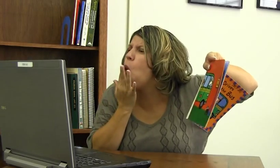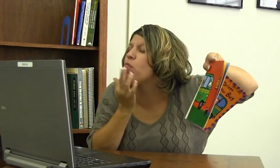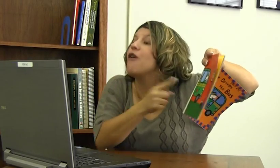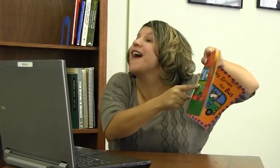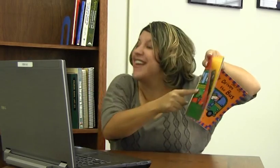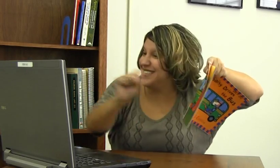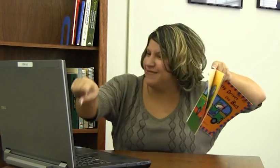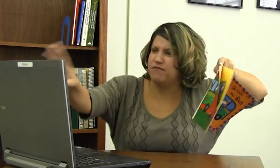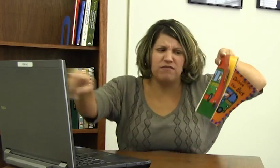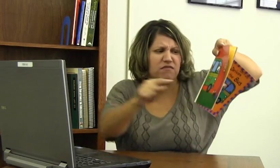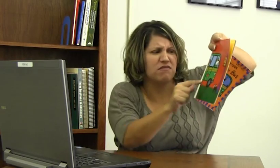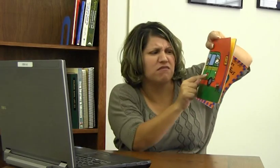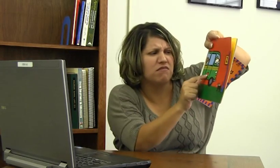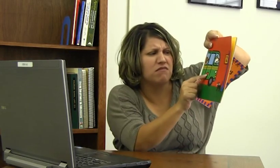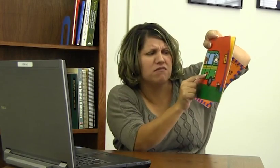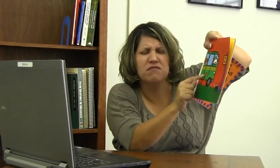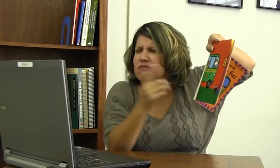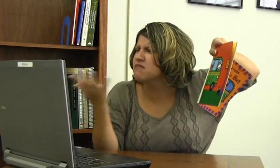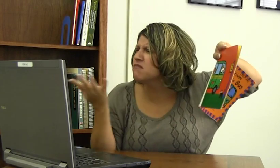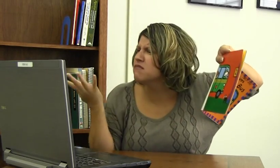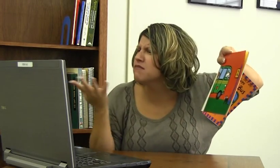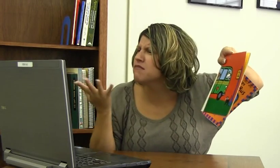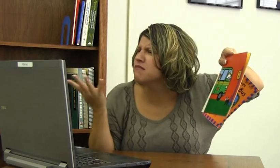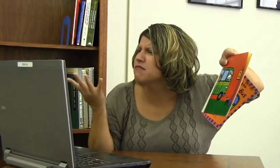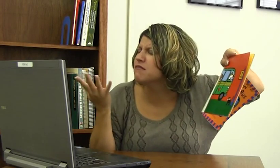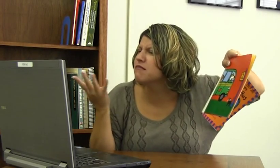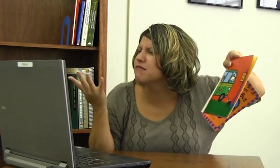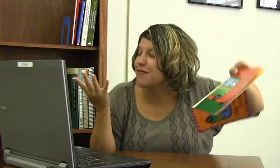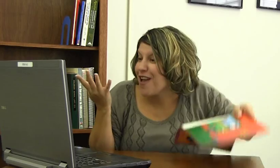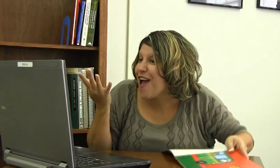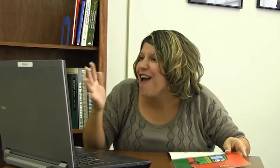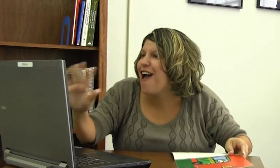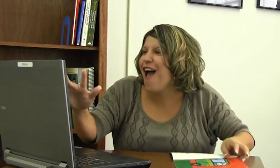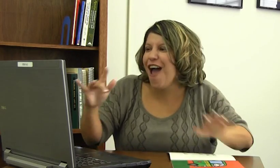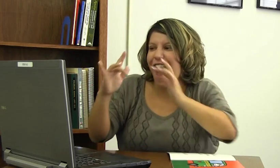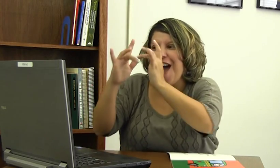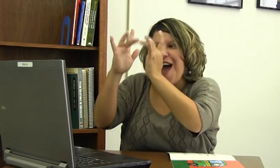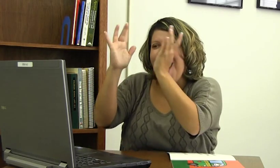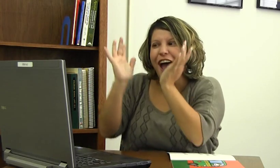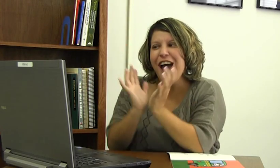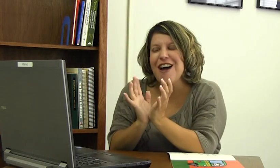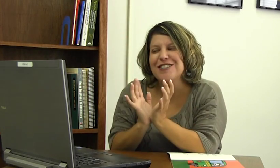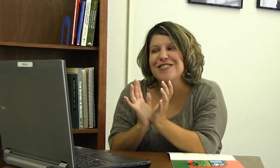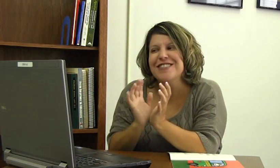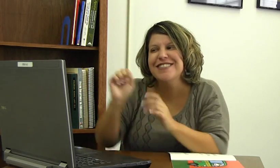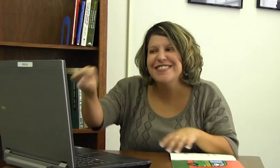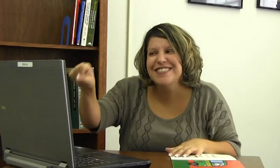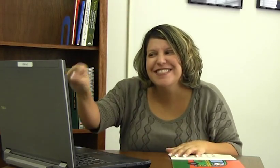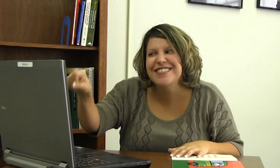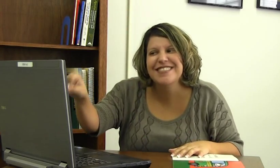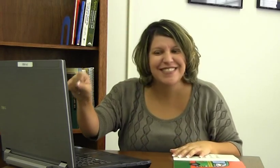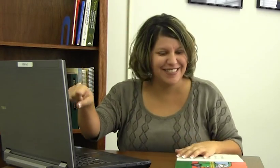What color? Exactly! Yes! What is that? You're right! It's a heart."